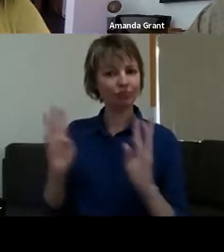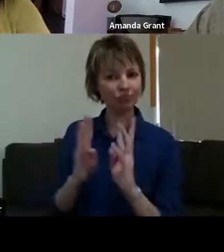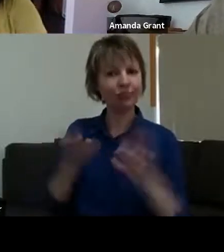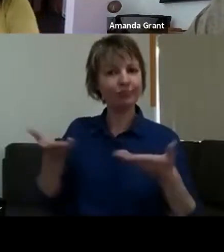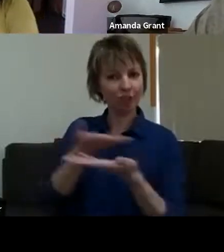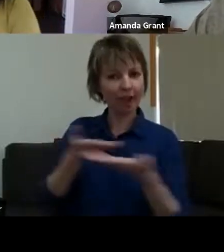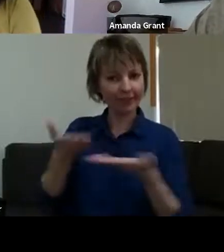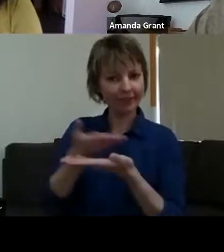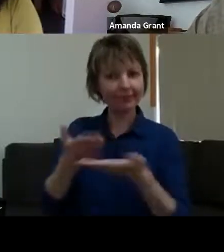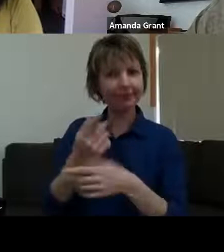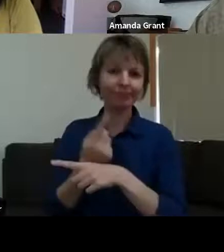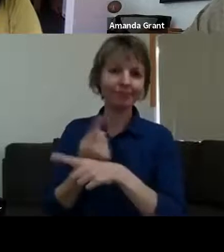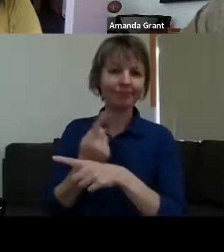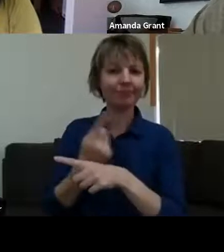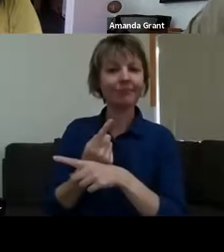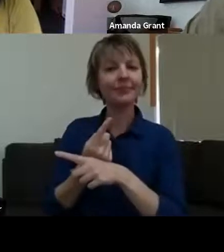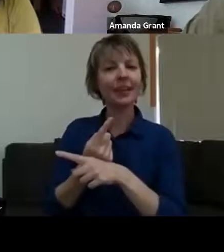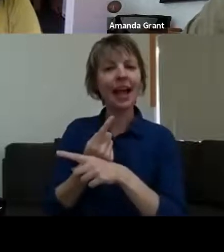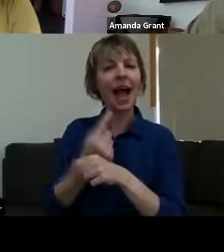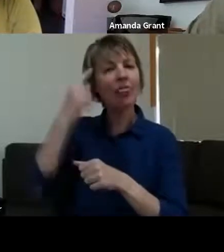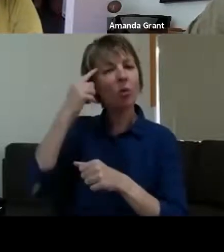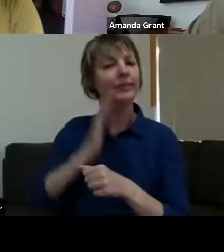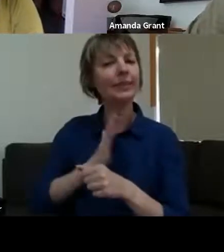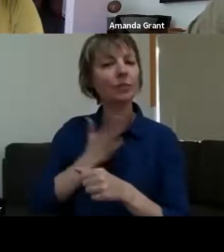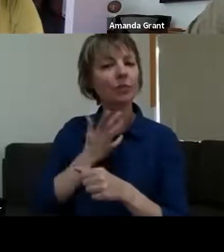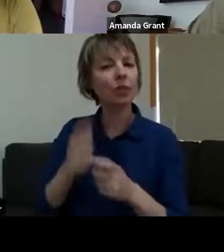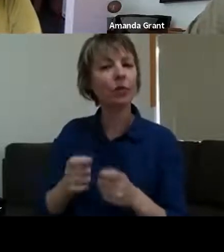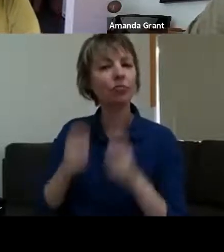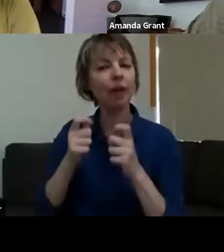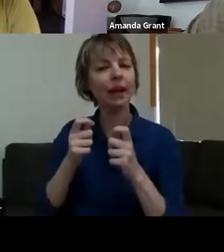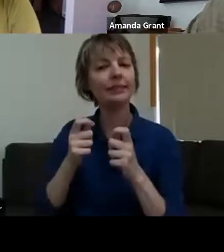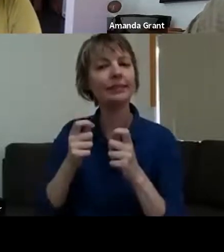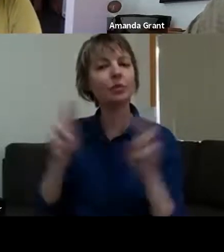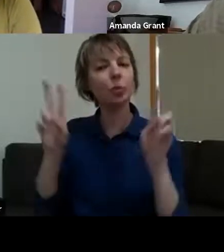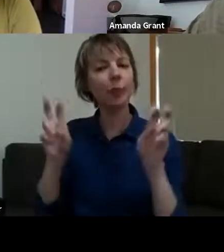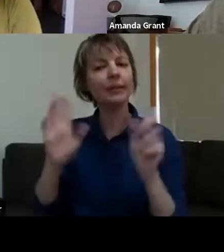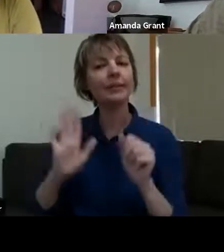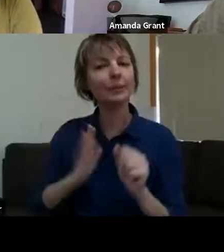thought was very interesting, which was the - I guess the role of